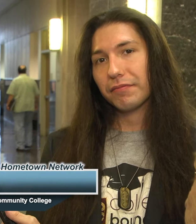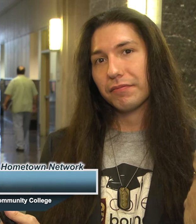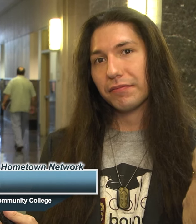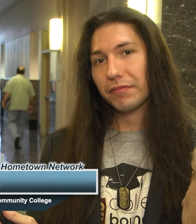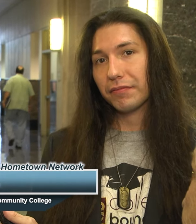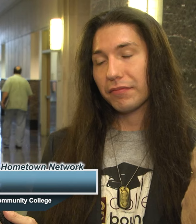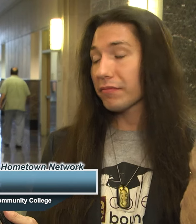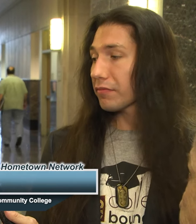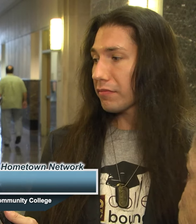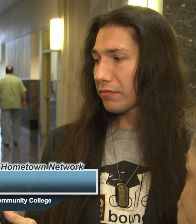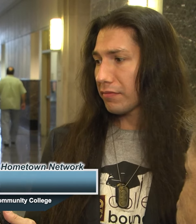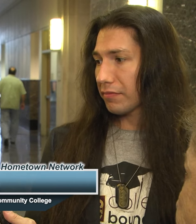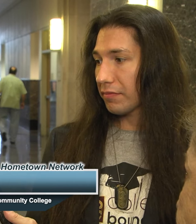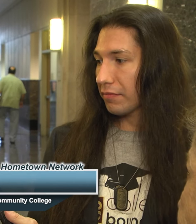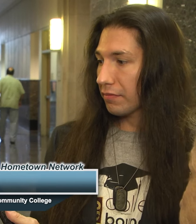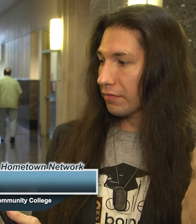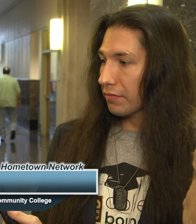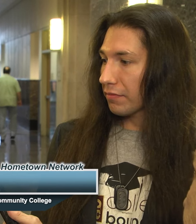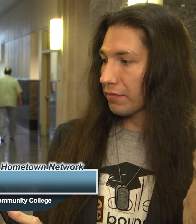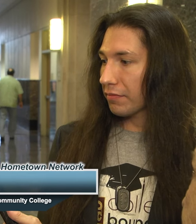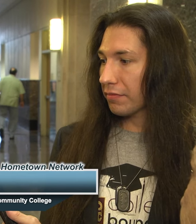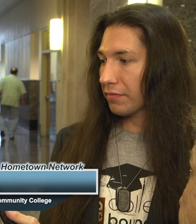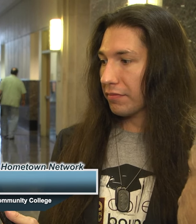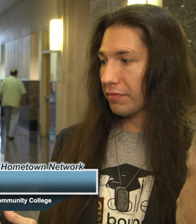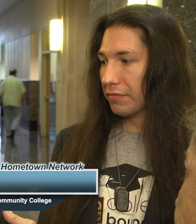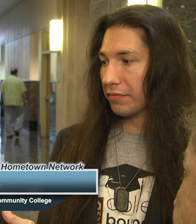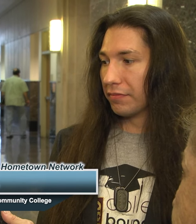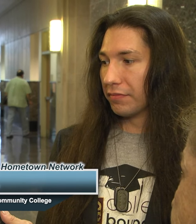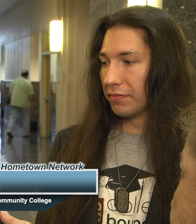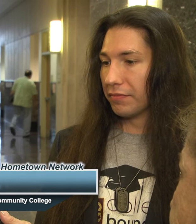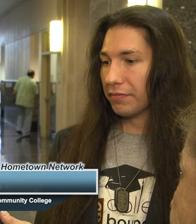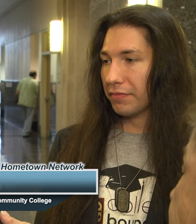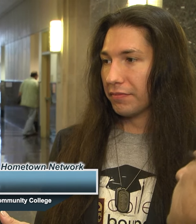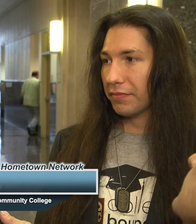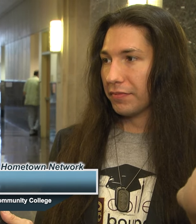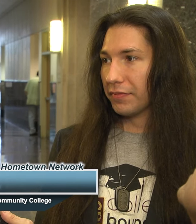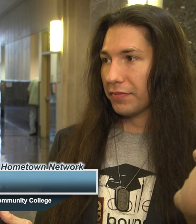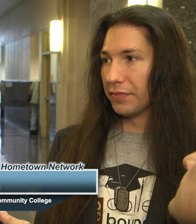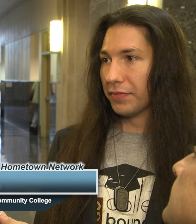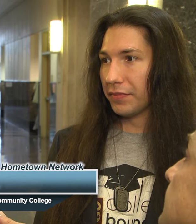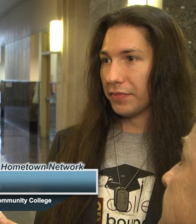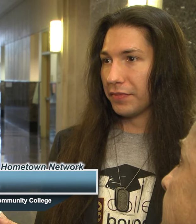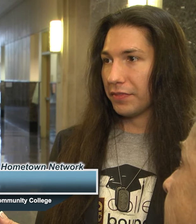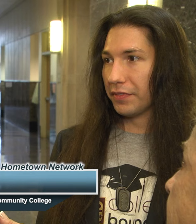school he was identified as gifted in the area of art and he was out of school